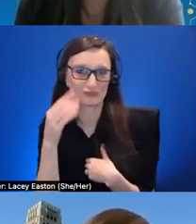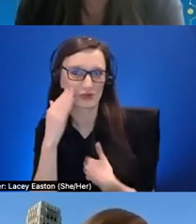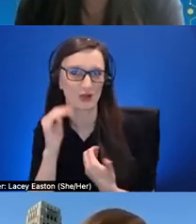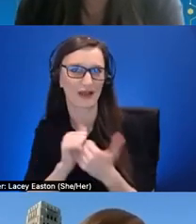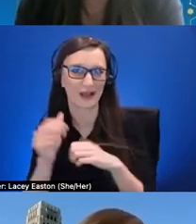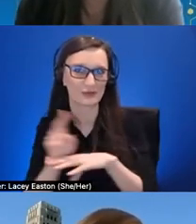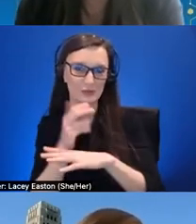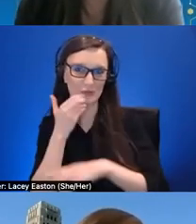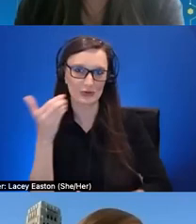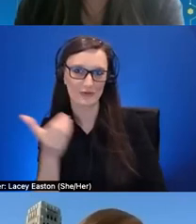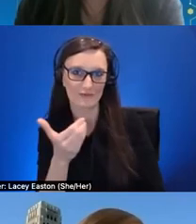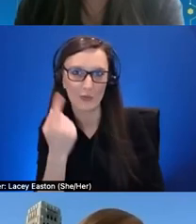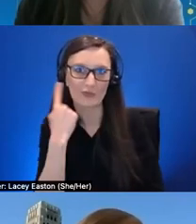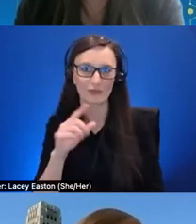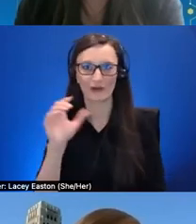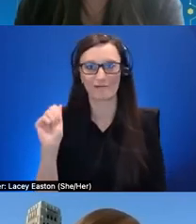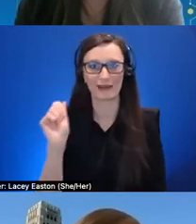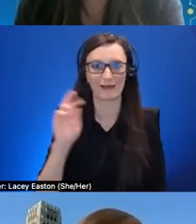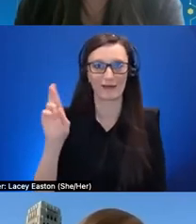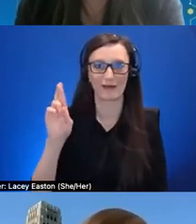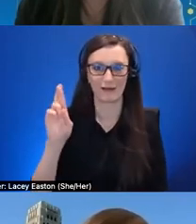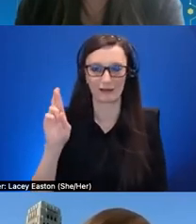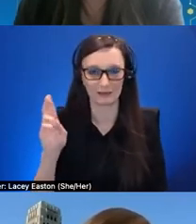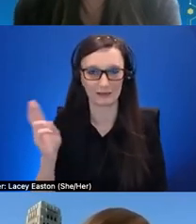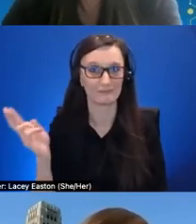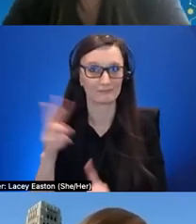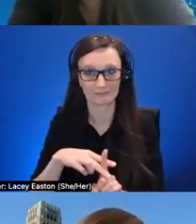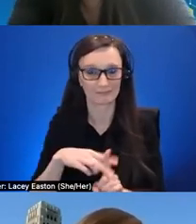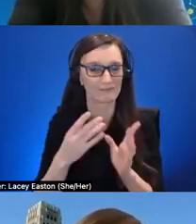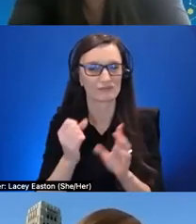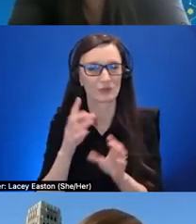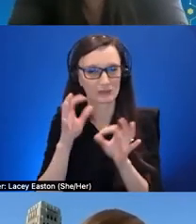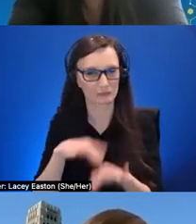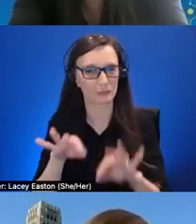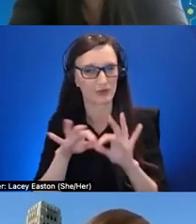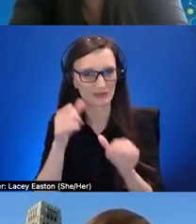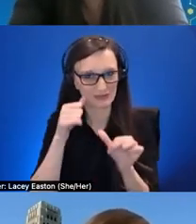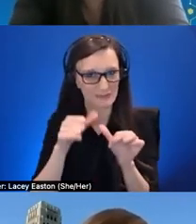an ar experience for instance so really being careful to scaffold that you know demonstrations